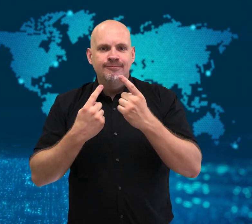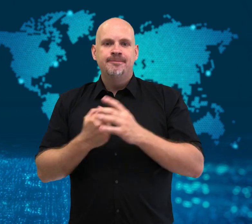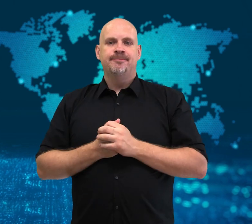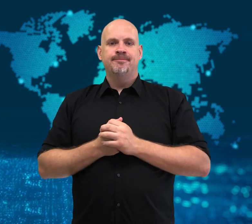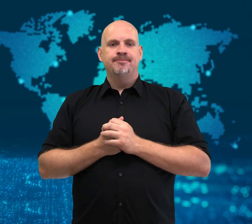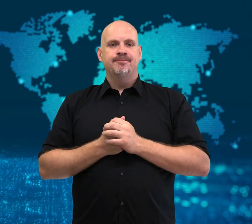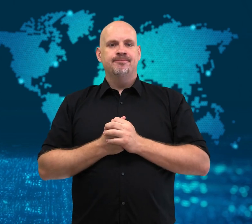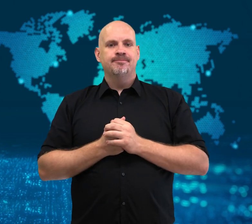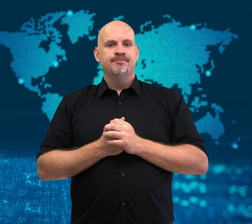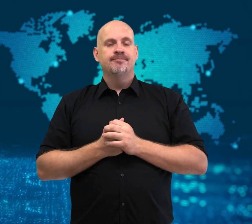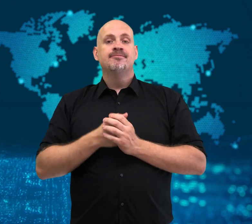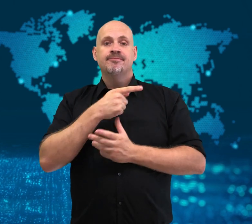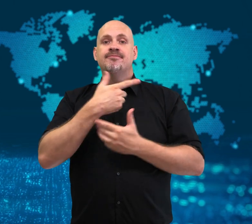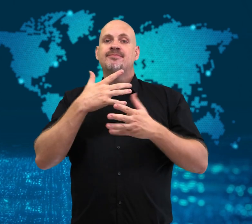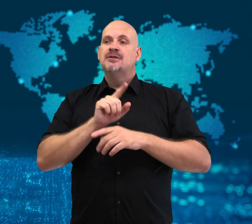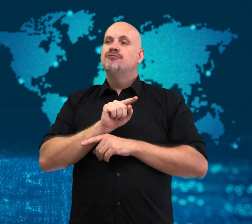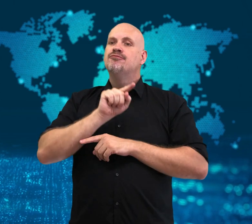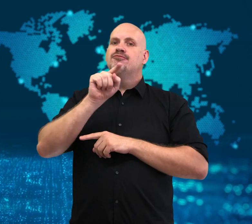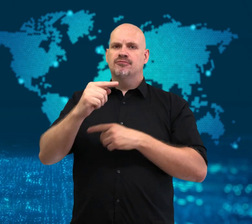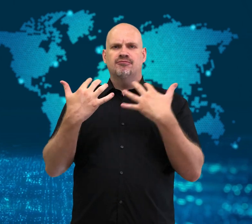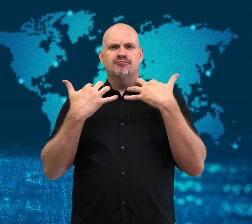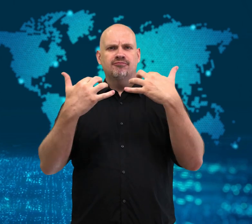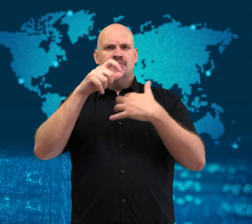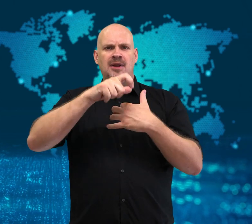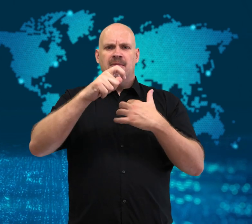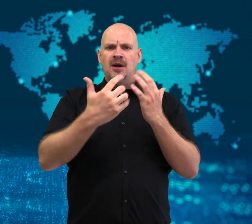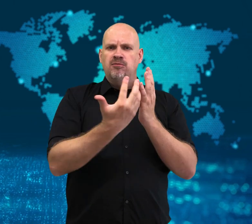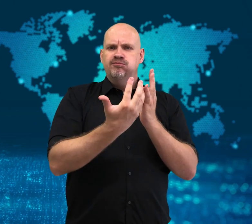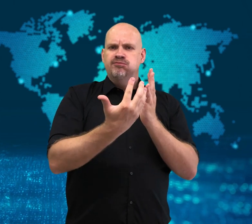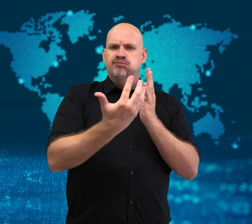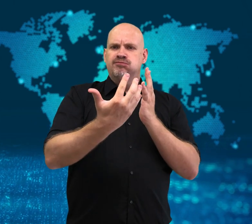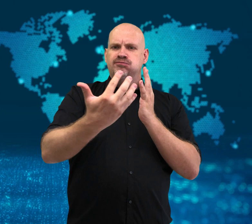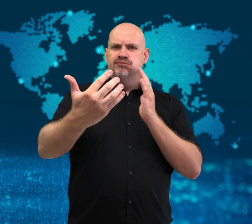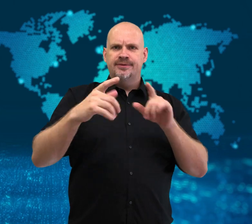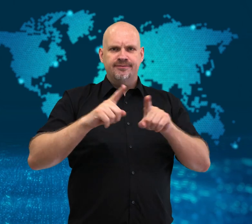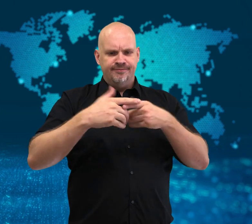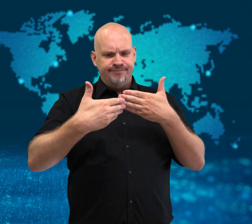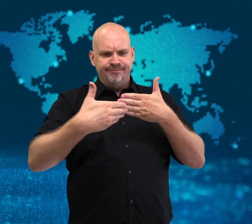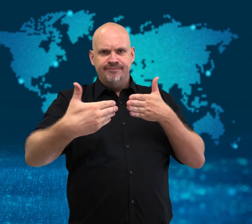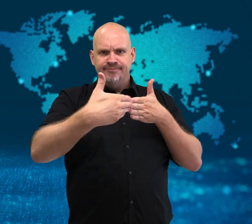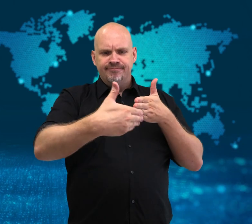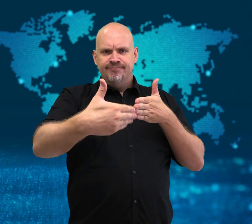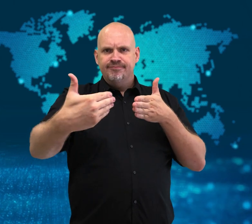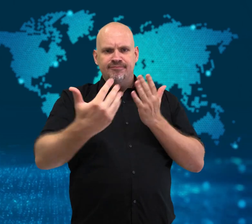since COVID-19 restrictions have been eased.